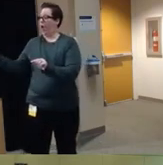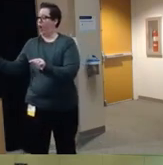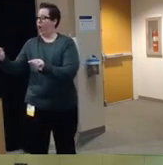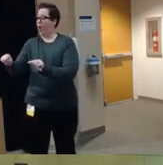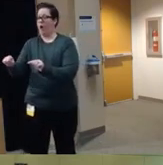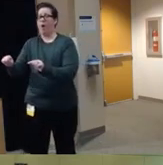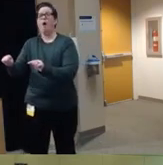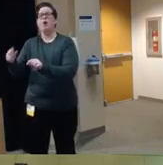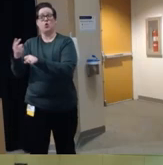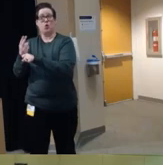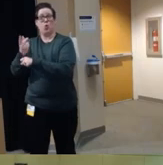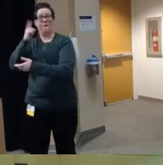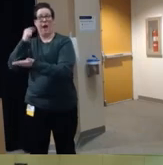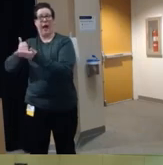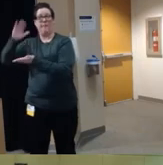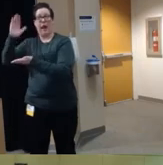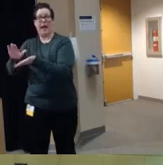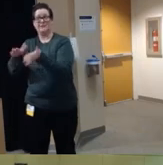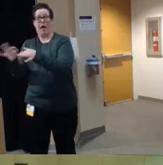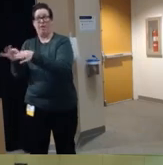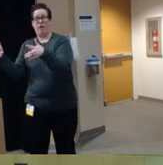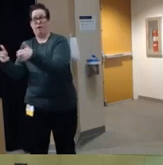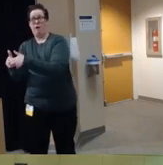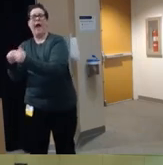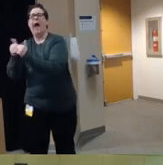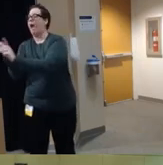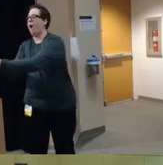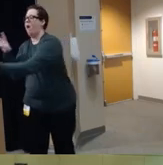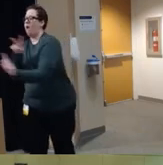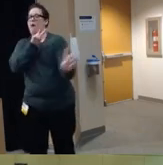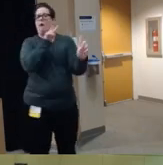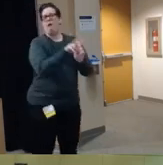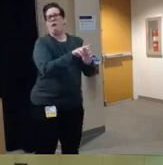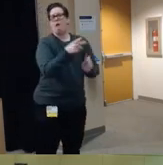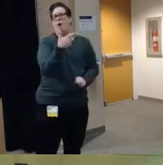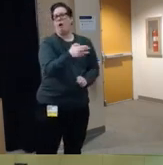we use to motor vehicle crashes and apply them to this issue of firearm injuries and